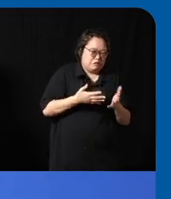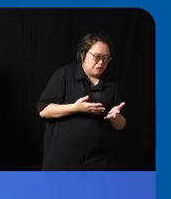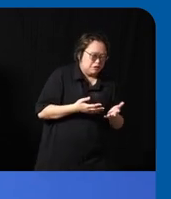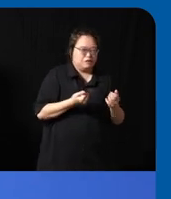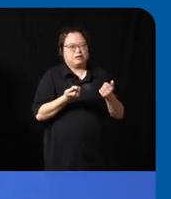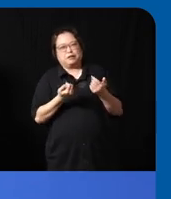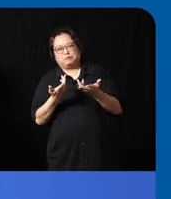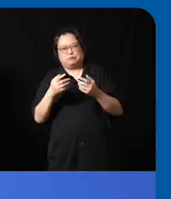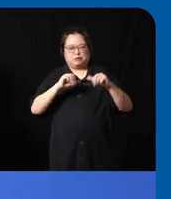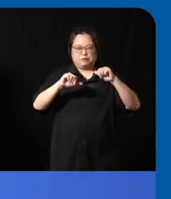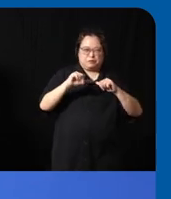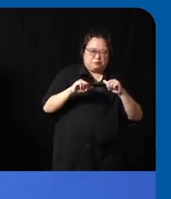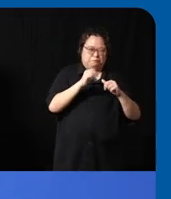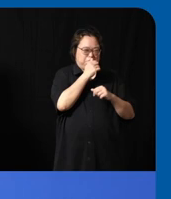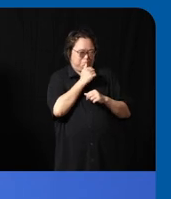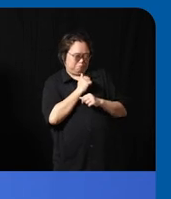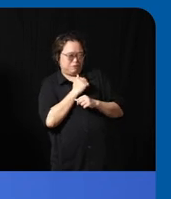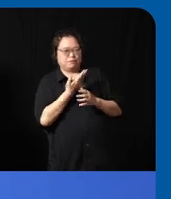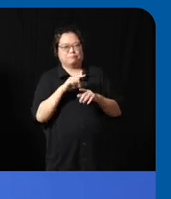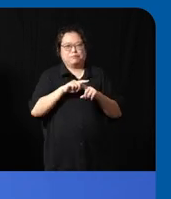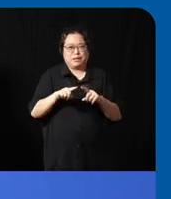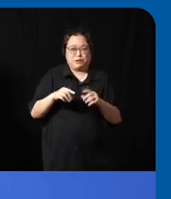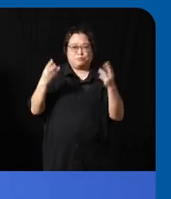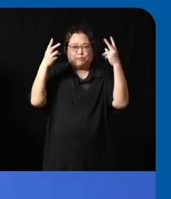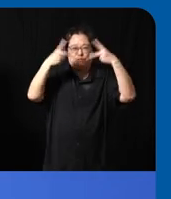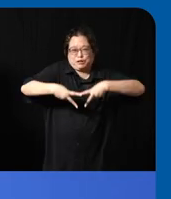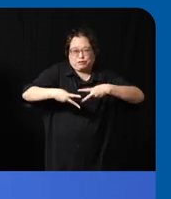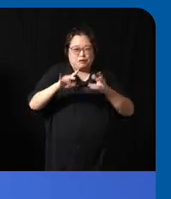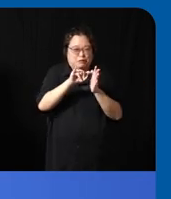the lowest budget is to someone like the community manager but then later on do you realize that hey